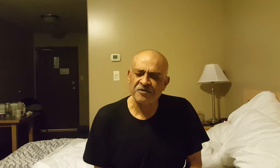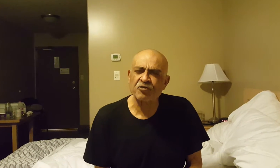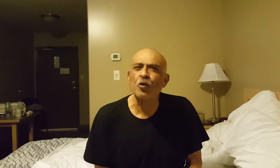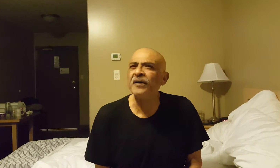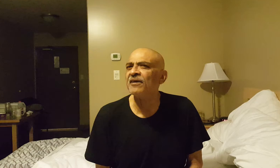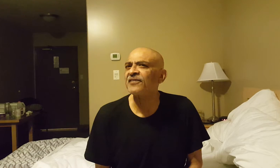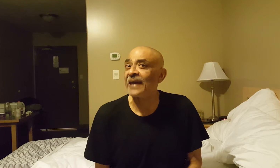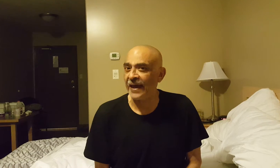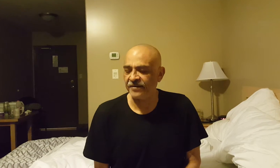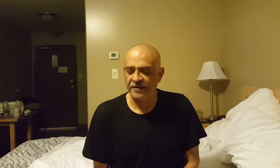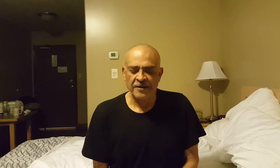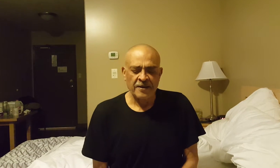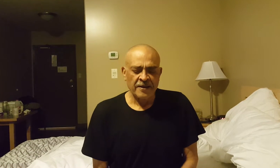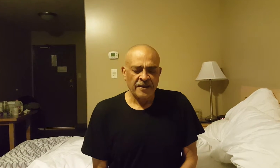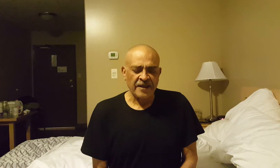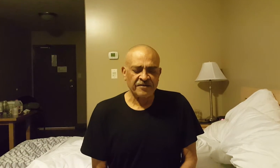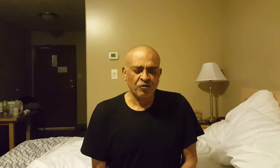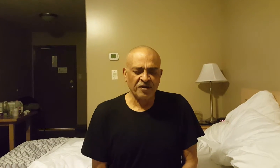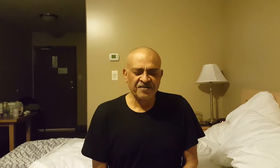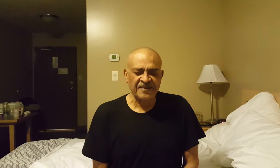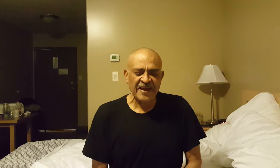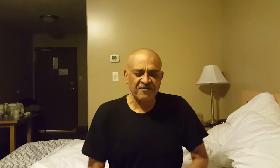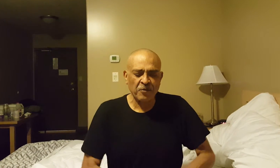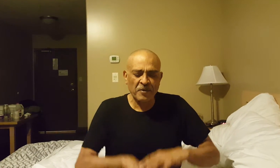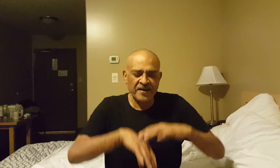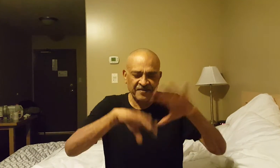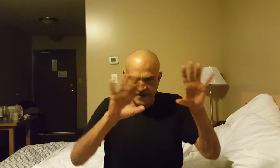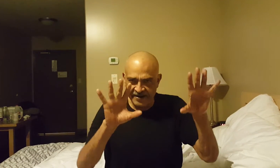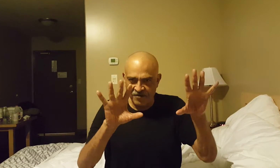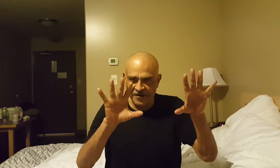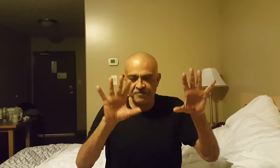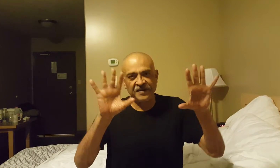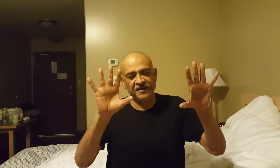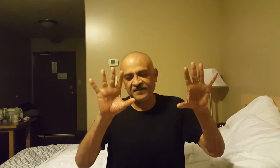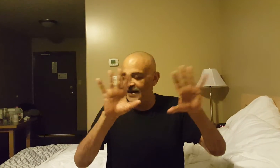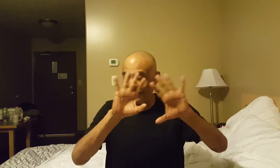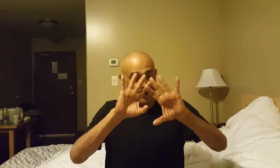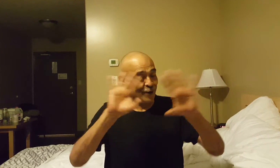Schrodinger's Cat. And Schrodinger's Cat, from my understanding of it, please understand I'm not